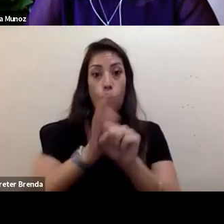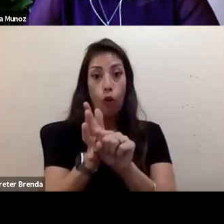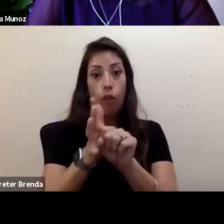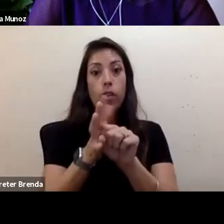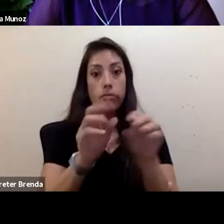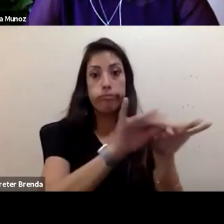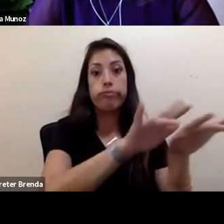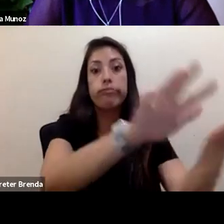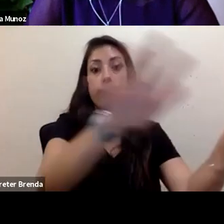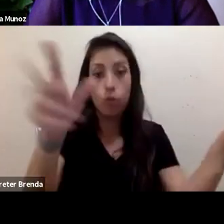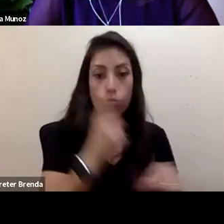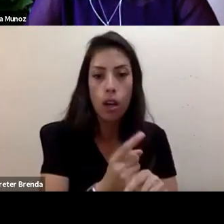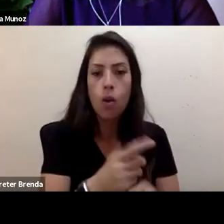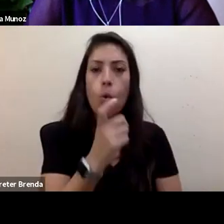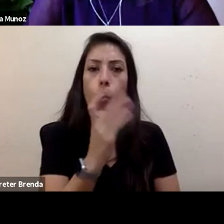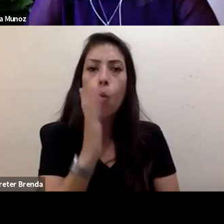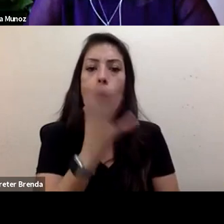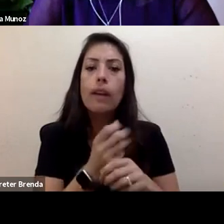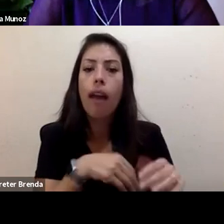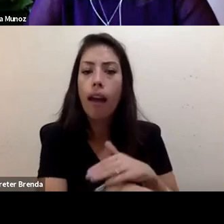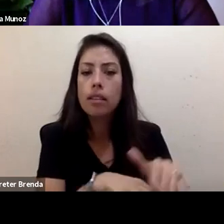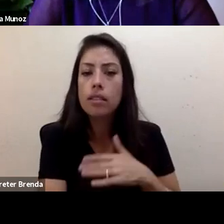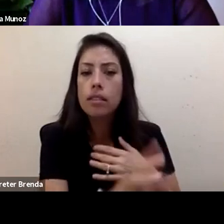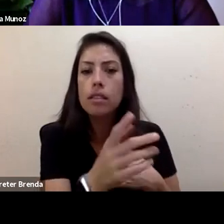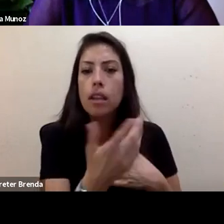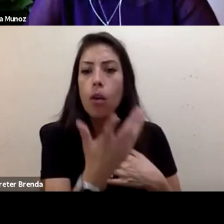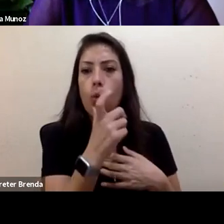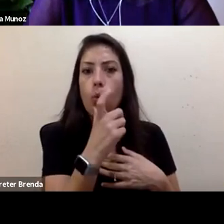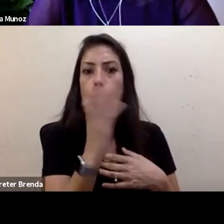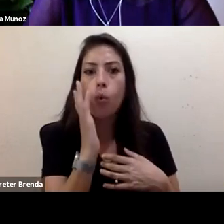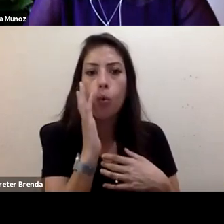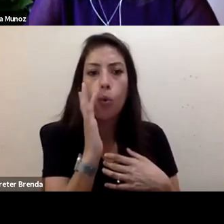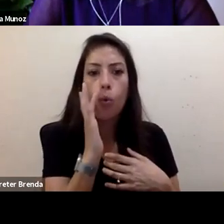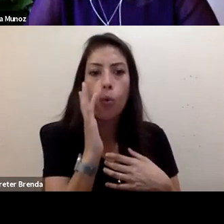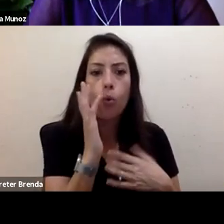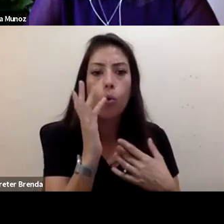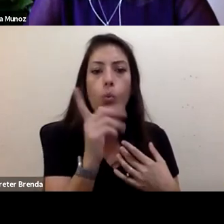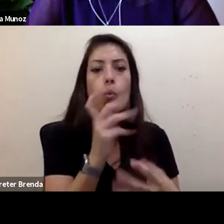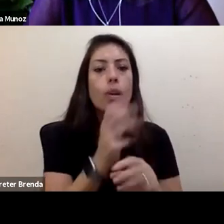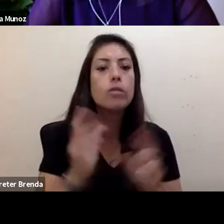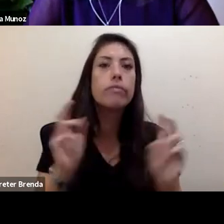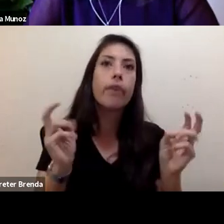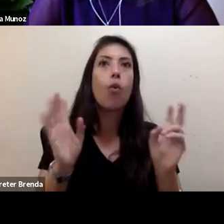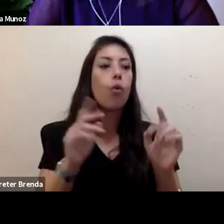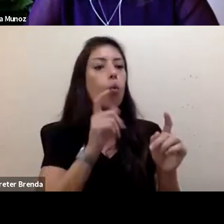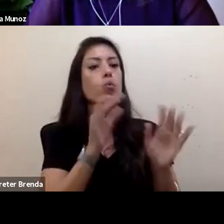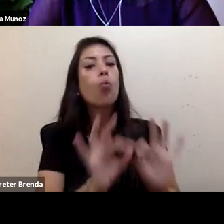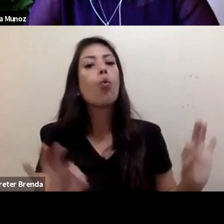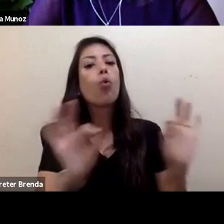Who gets access, who's determined to be worthy of saving and caring for,